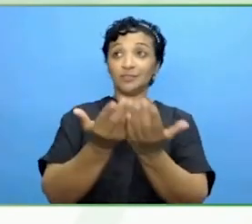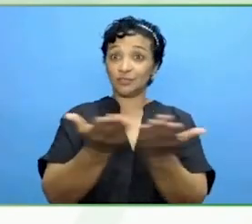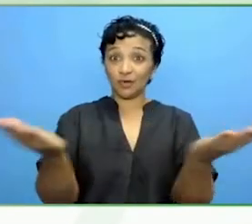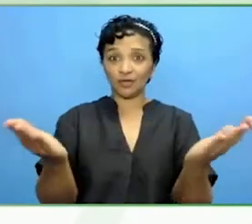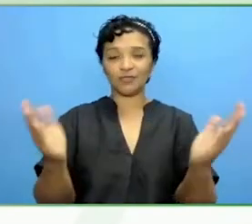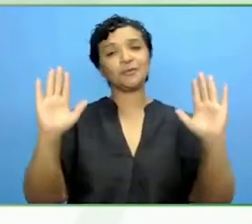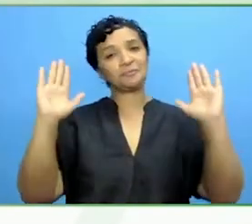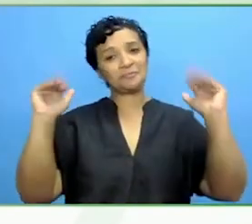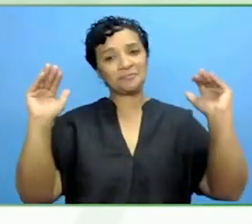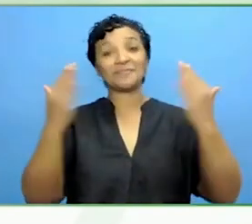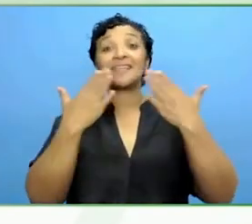Thank you for joining us.